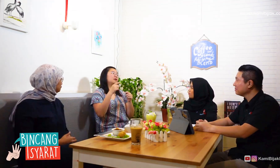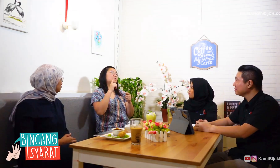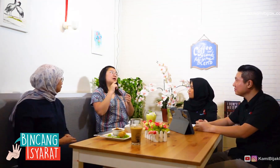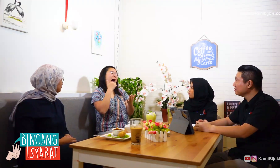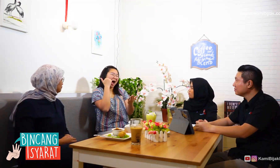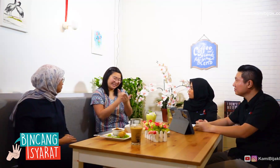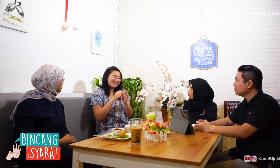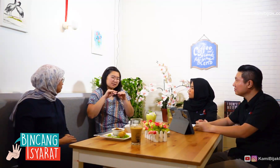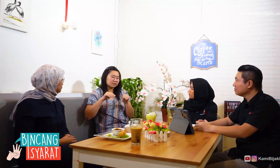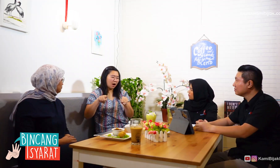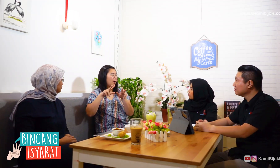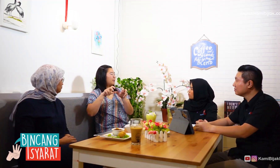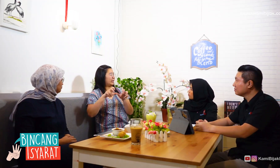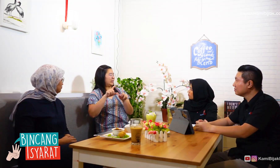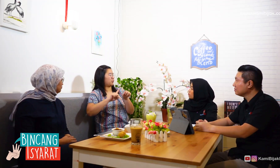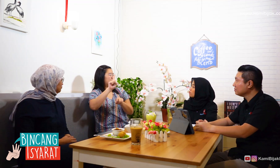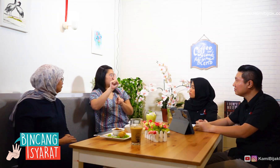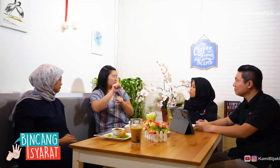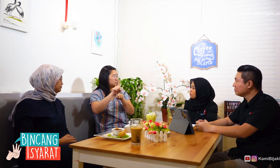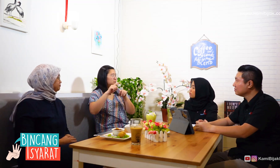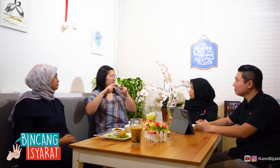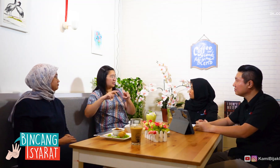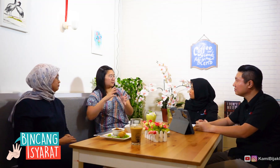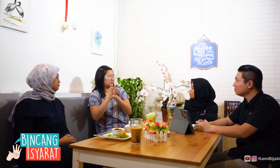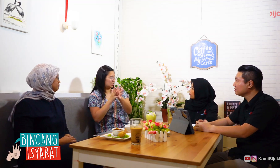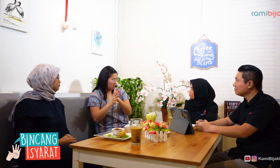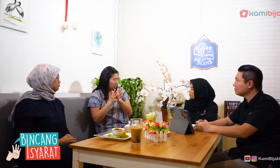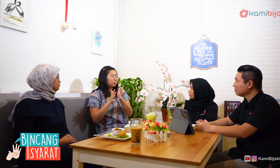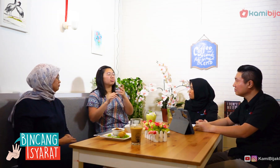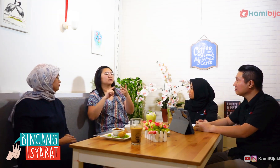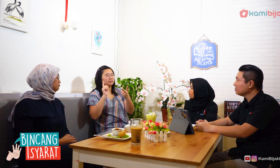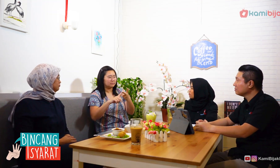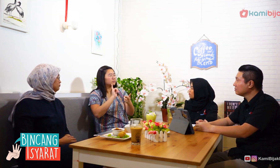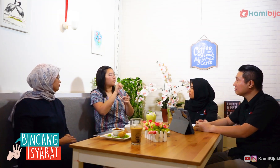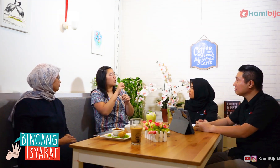Besides working at LRBI, the priority is sign language research and second,